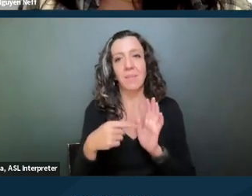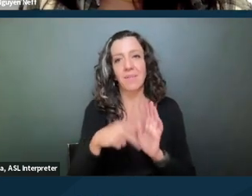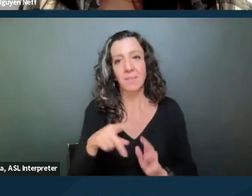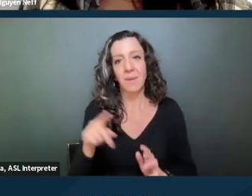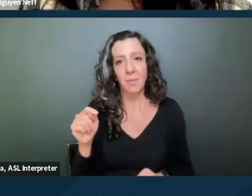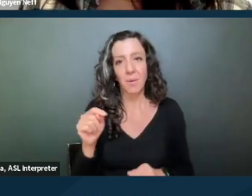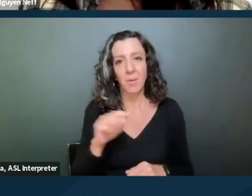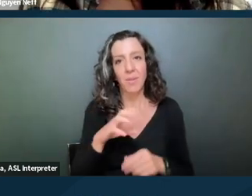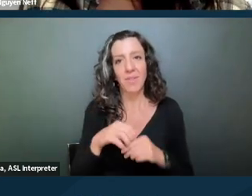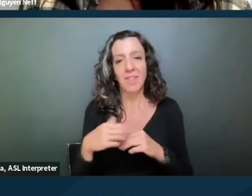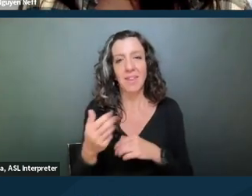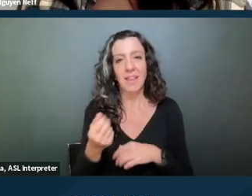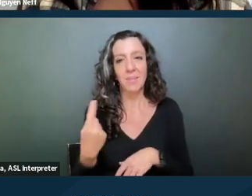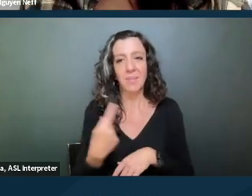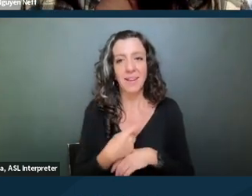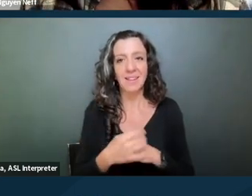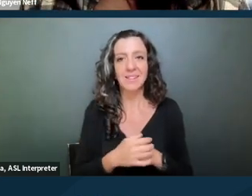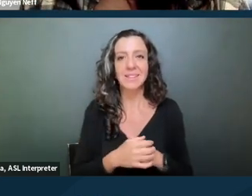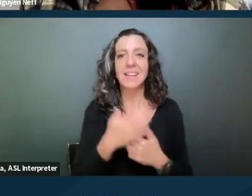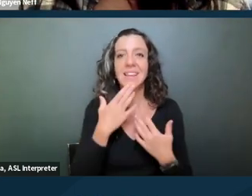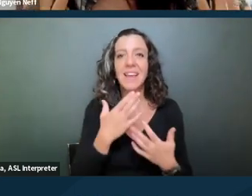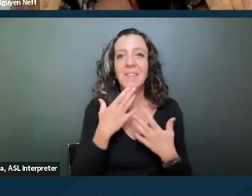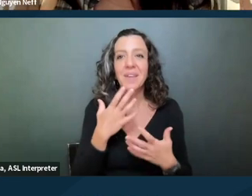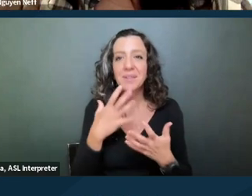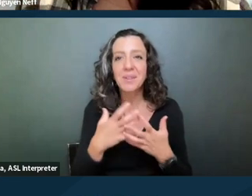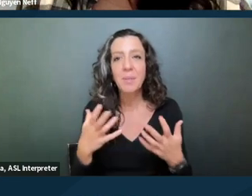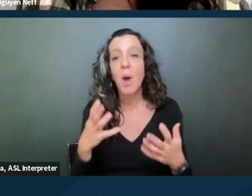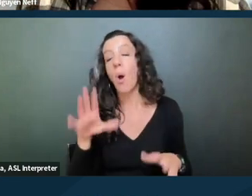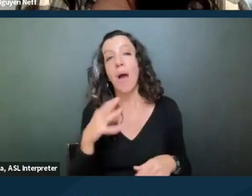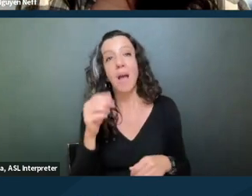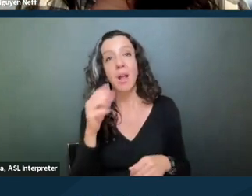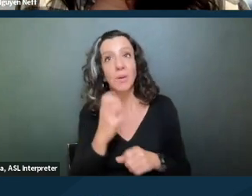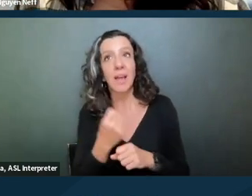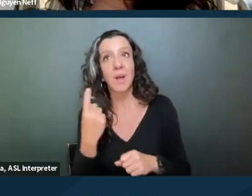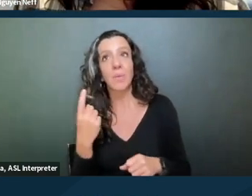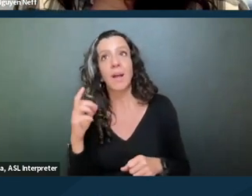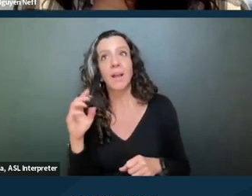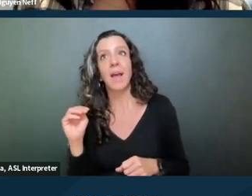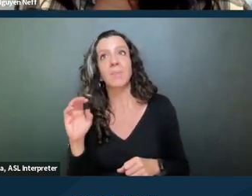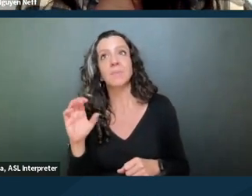within the next couple of days or so. Thank you all, and you'll be getting one MCLE credit for this.